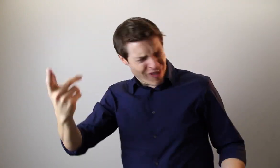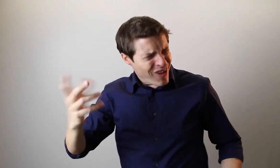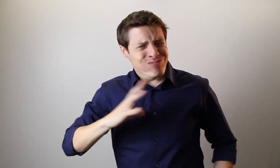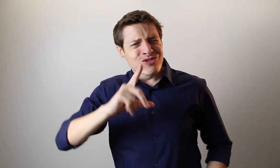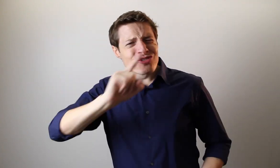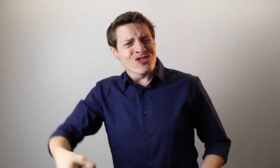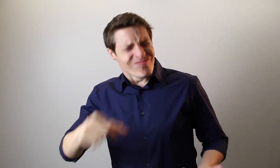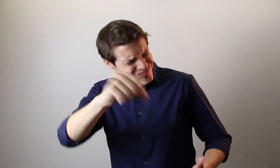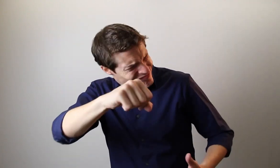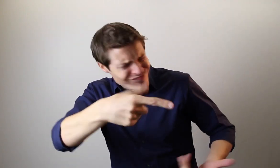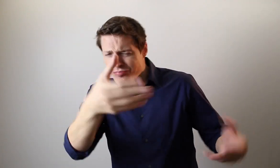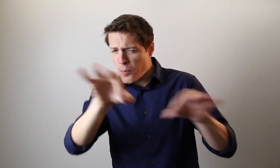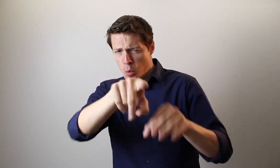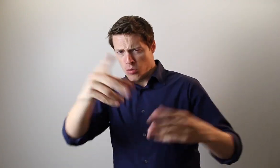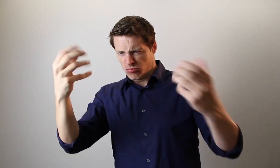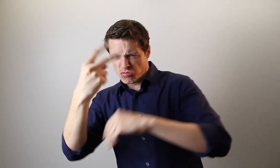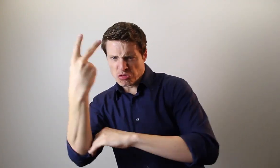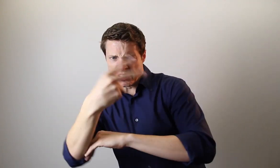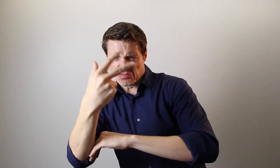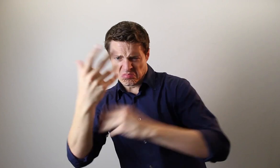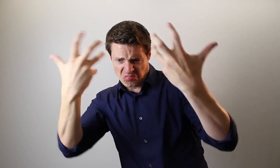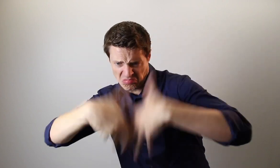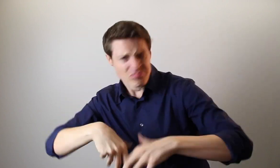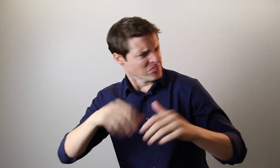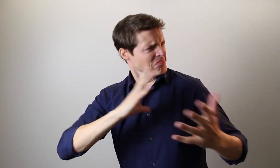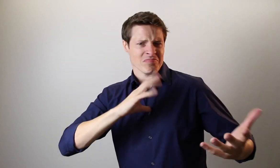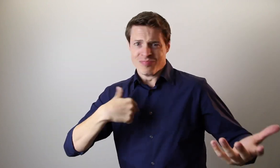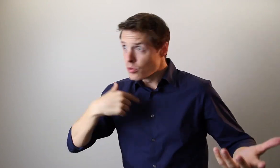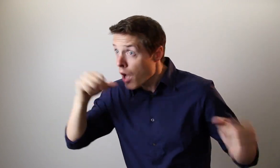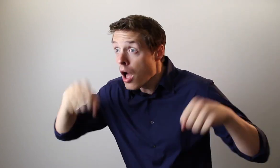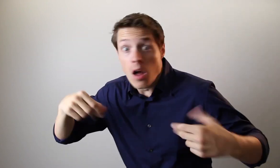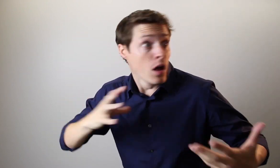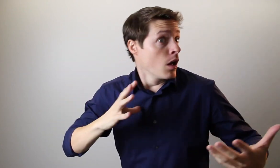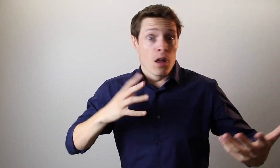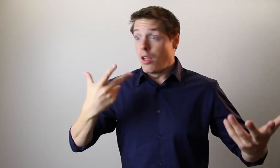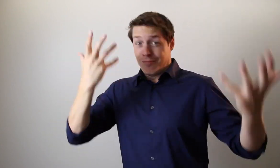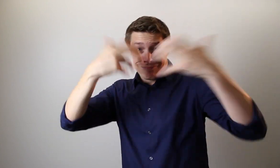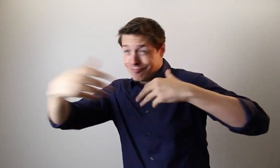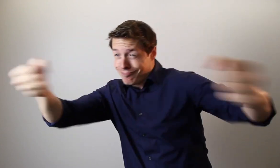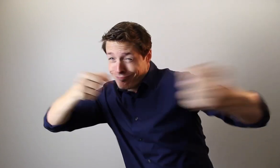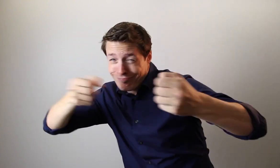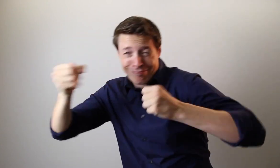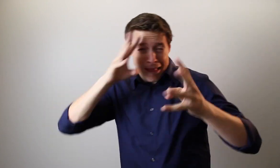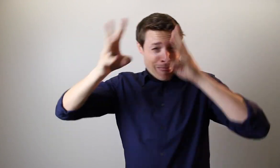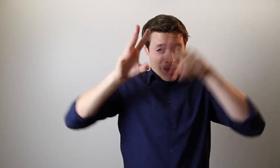blessing as long as I could finish it in 2 to 3 days. I used my creative juices and shot lots of scenes.